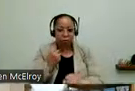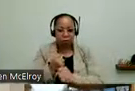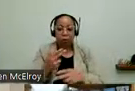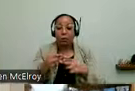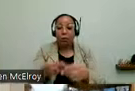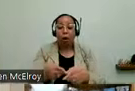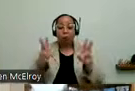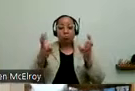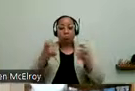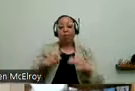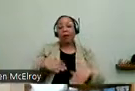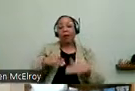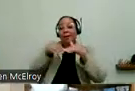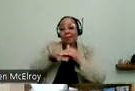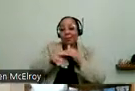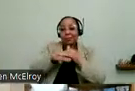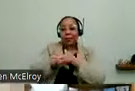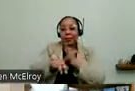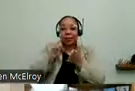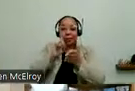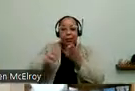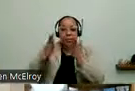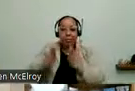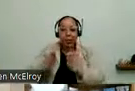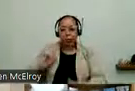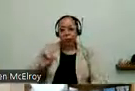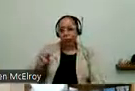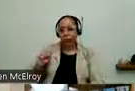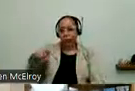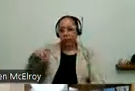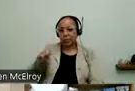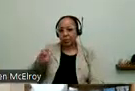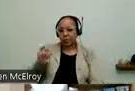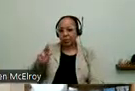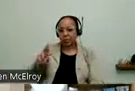accessibility inspector. And that person -- that person's